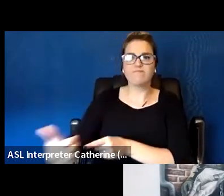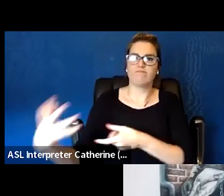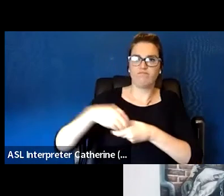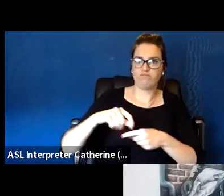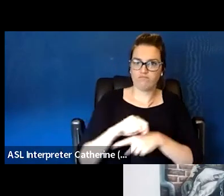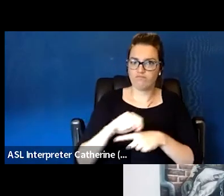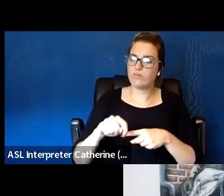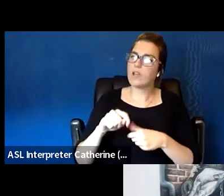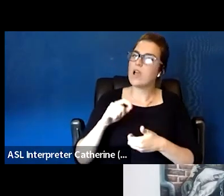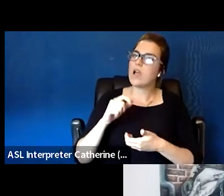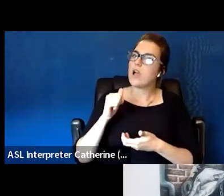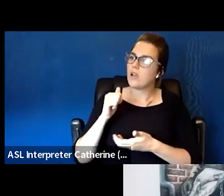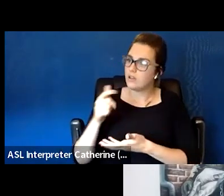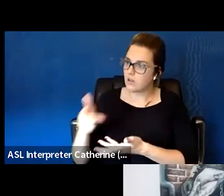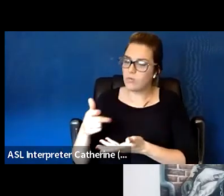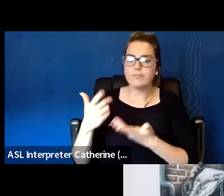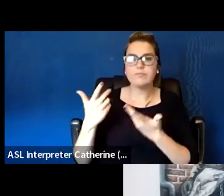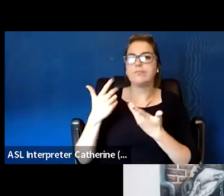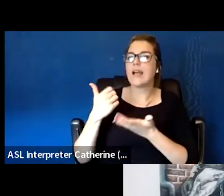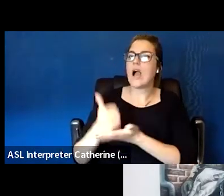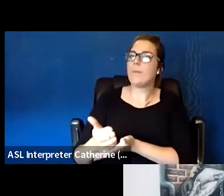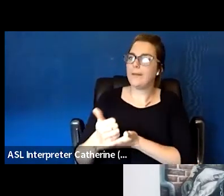that we're asking them to be engaged in.